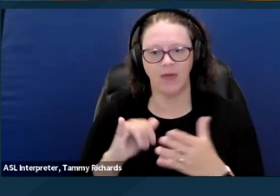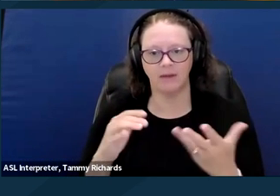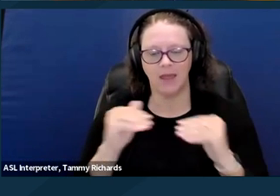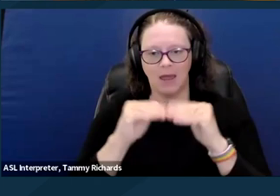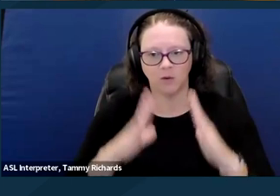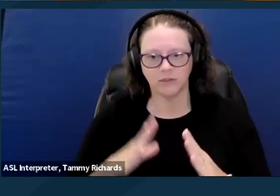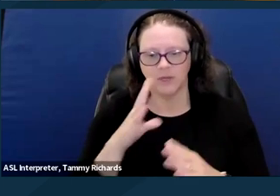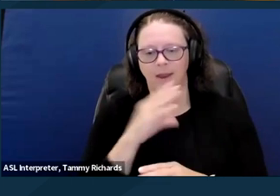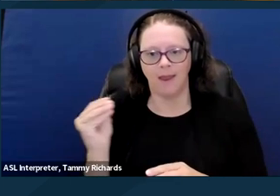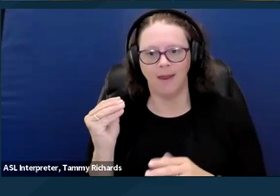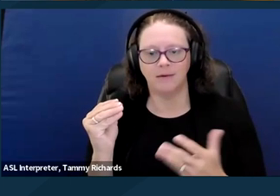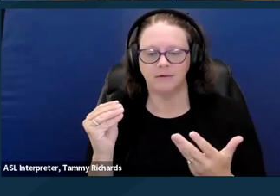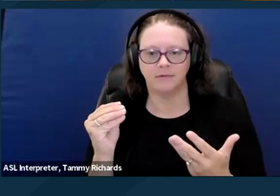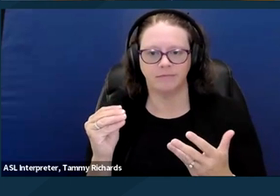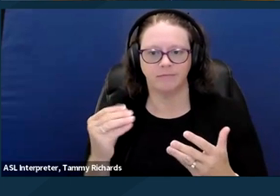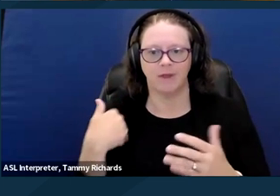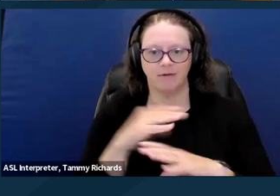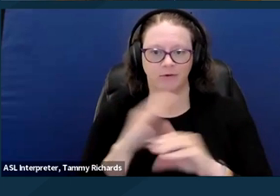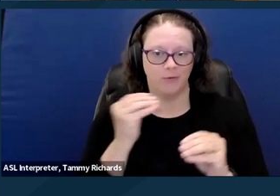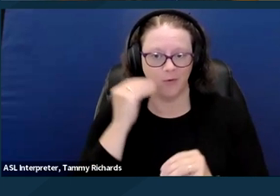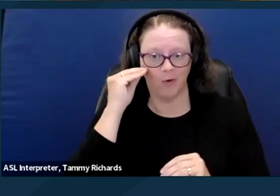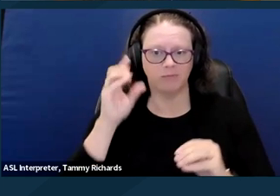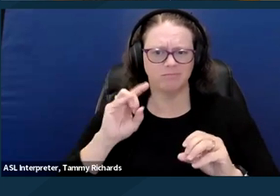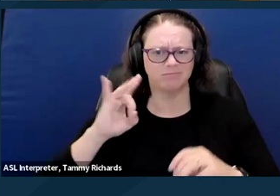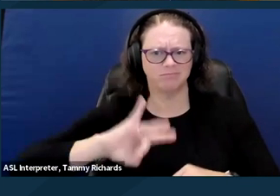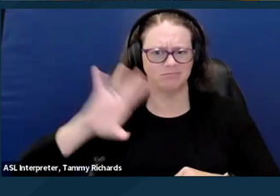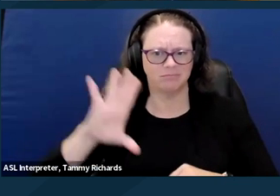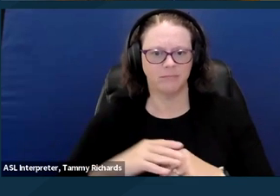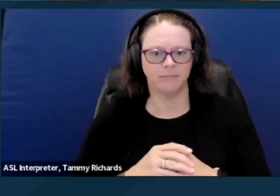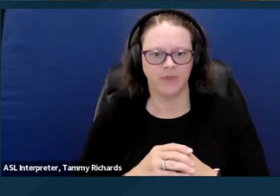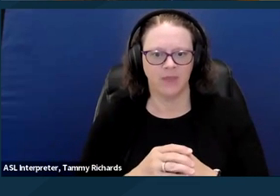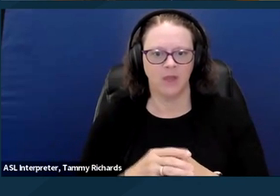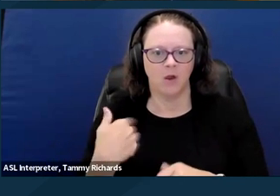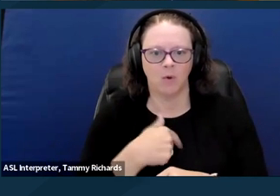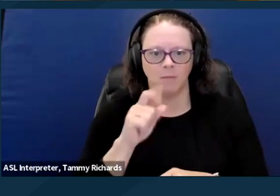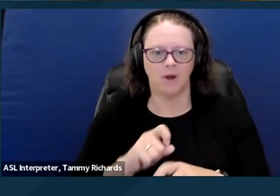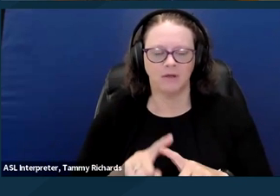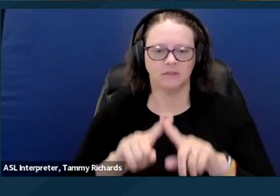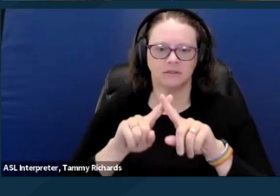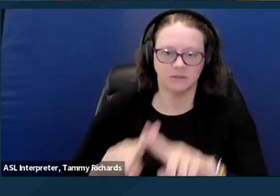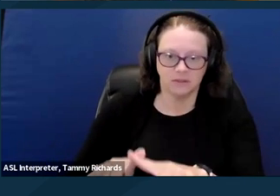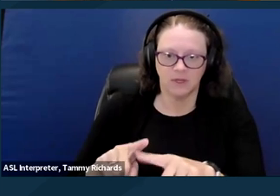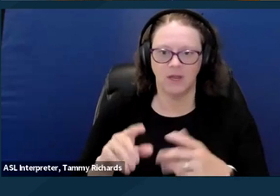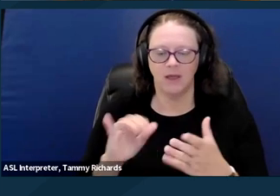This means to acknowledge society's reliance, first and foremost, on the criminal, legal and carceral system